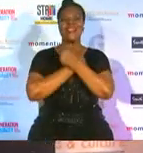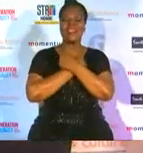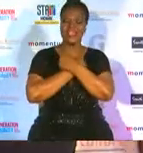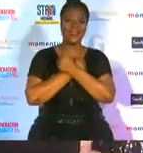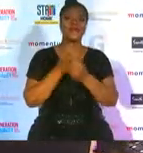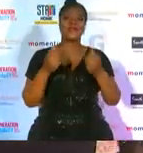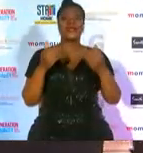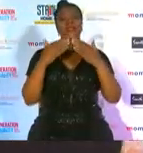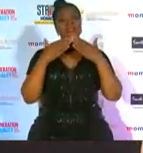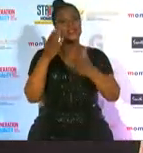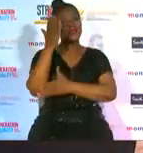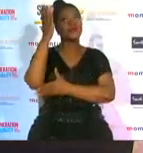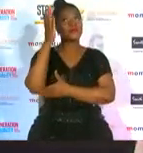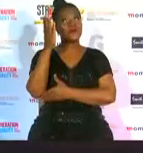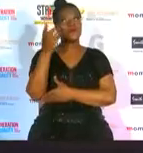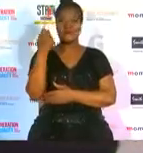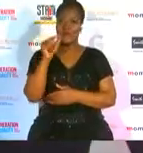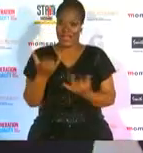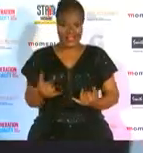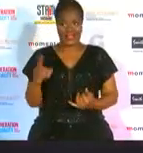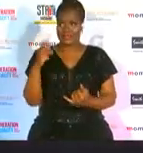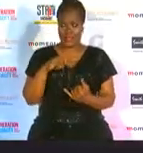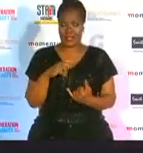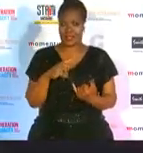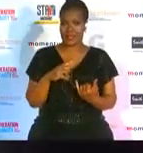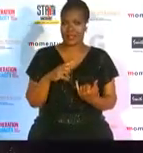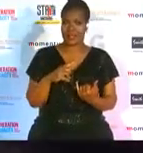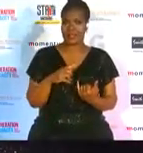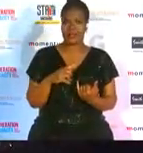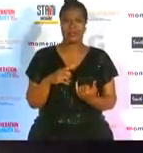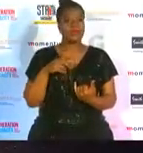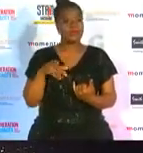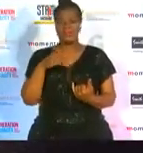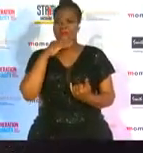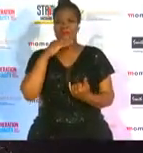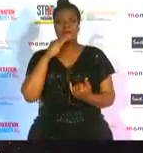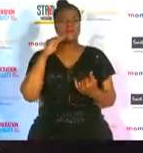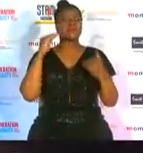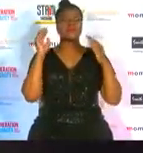thank you to god for this day and this means a lot to me this is the